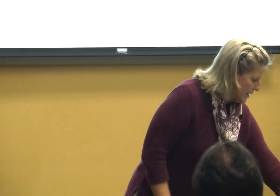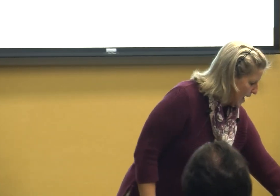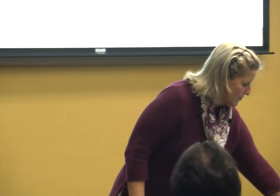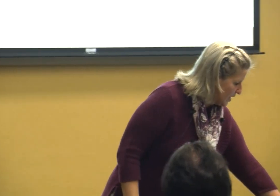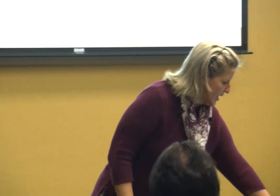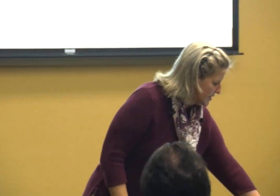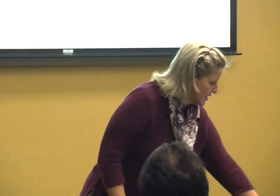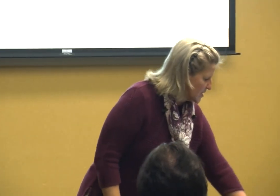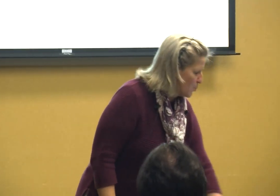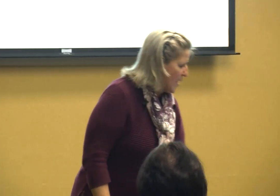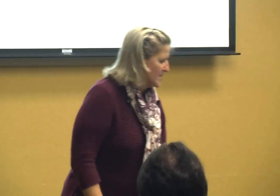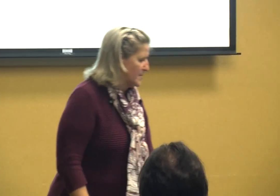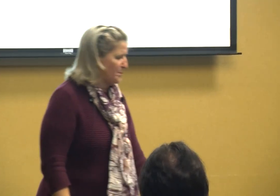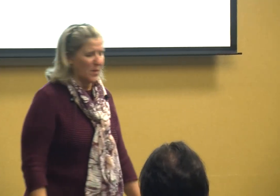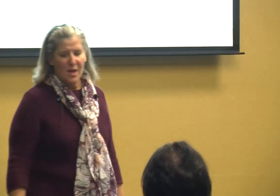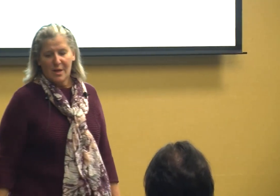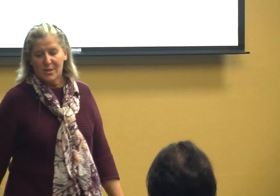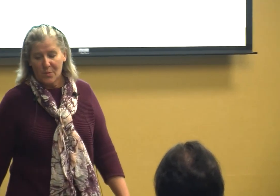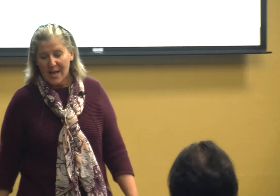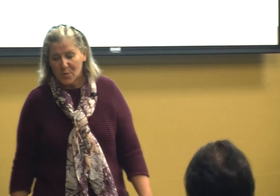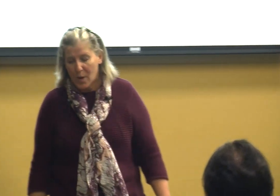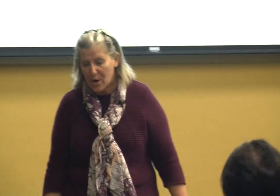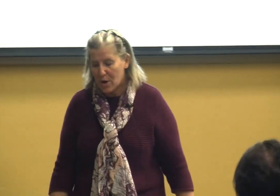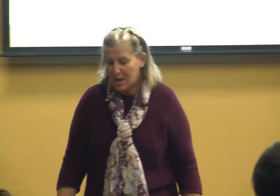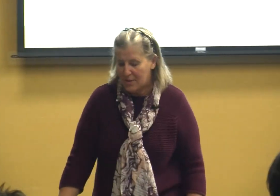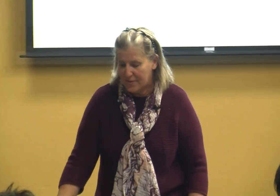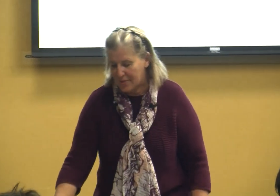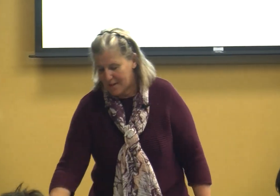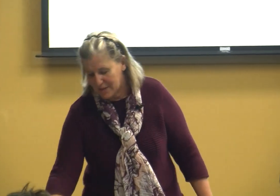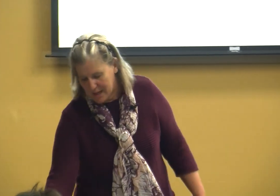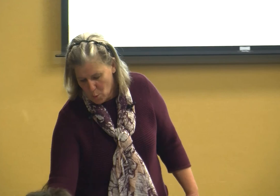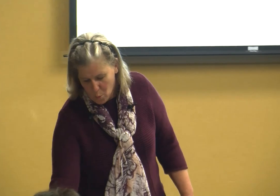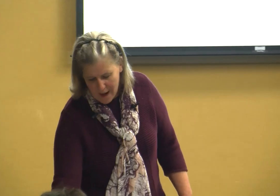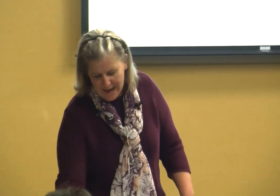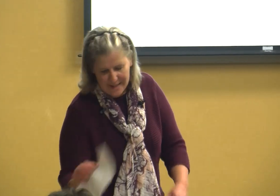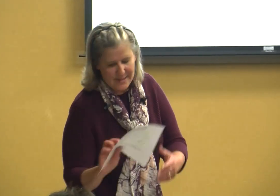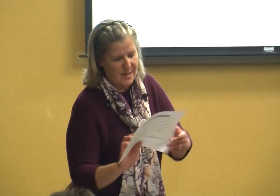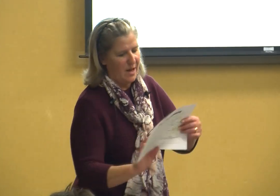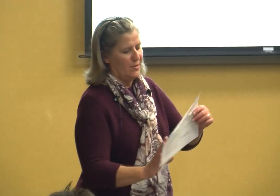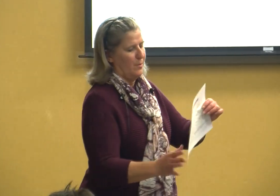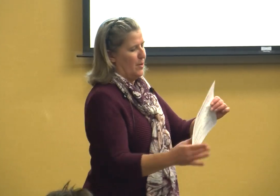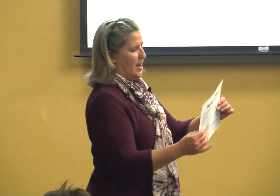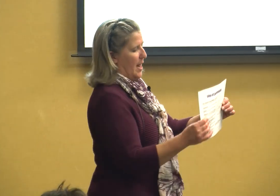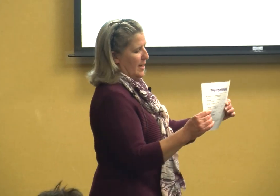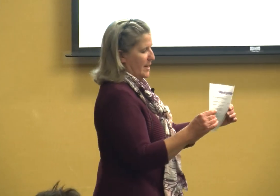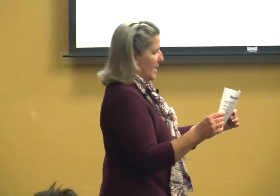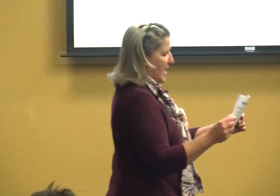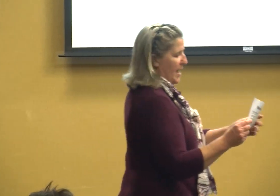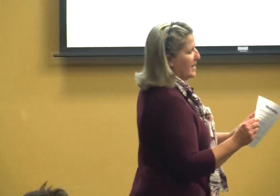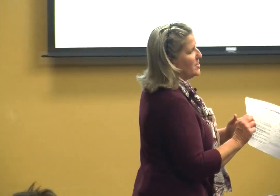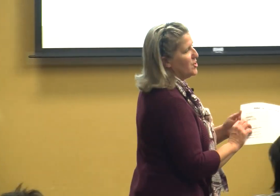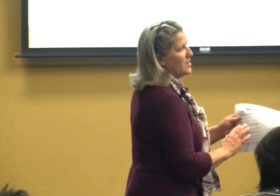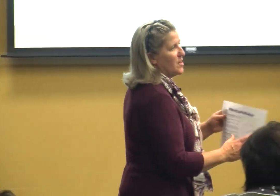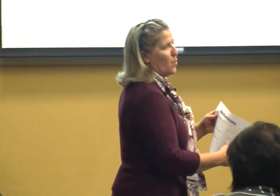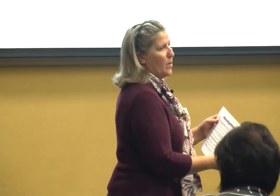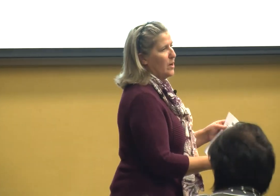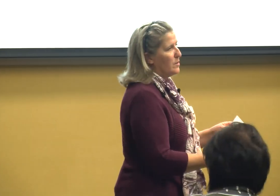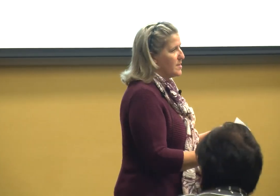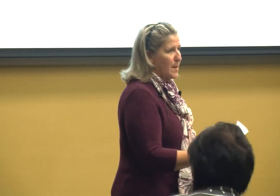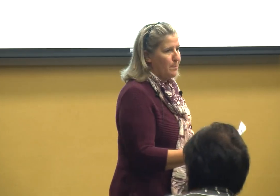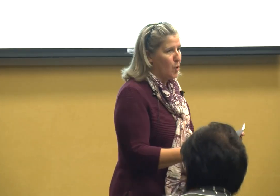have the kids express so that's where this lovely ways of communicating and it's just a real simple